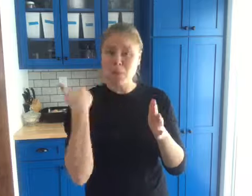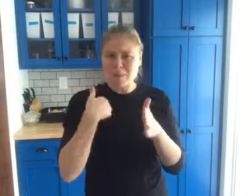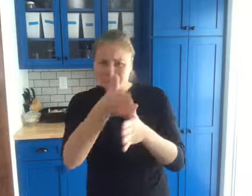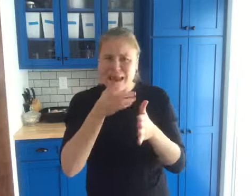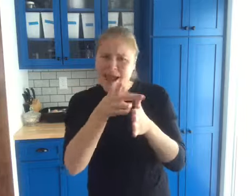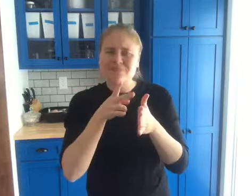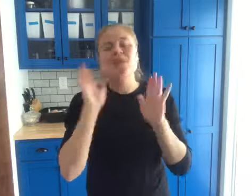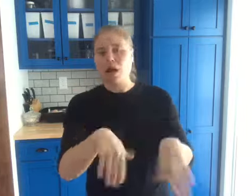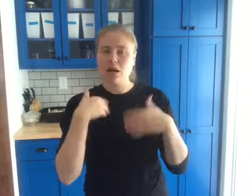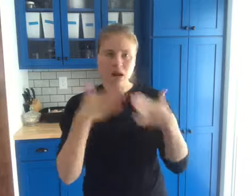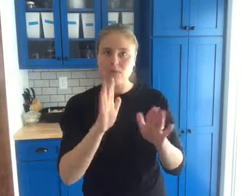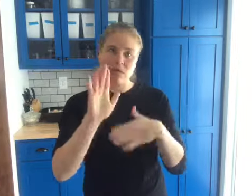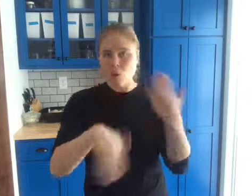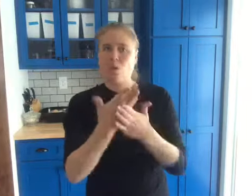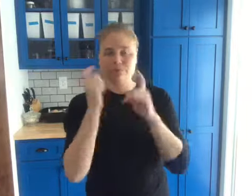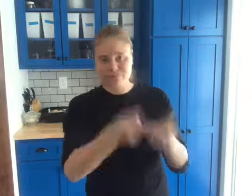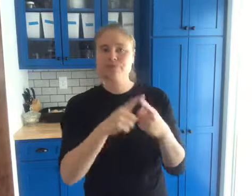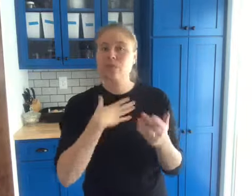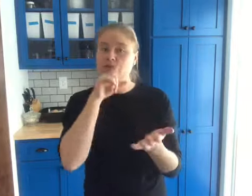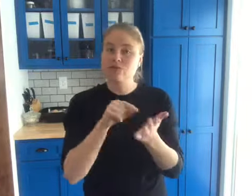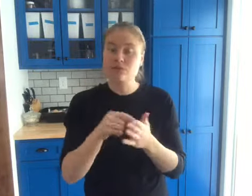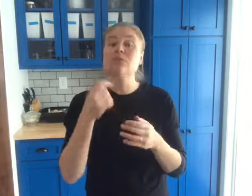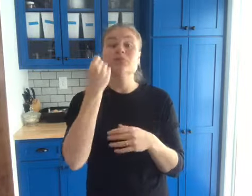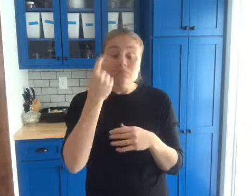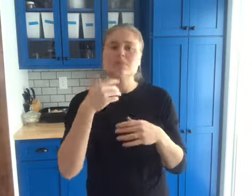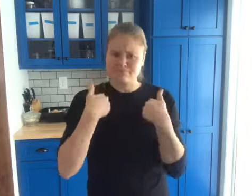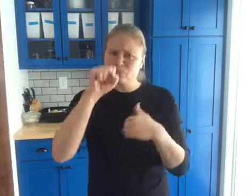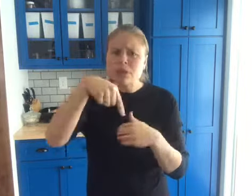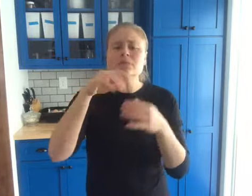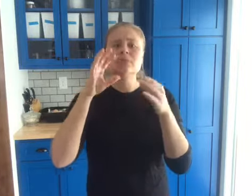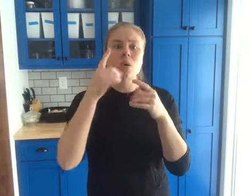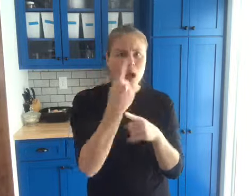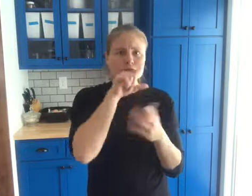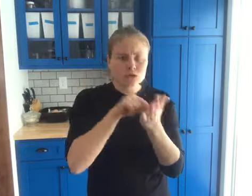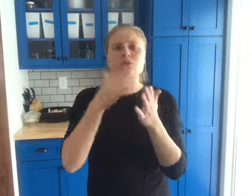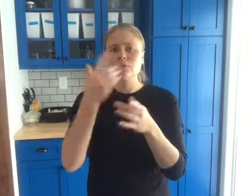We original plan to use half of shed for hens but end up made it 100% their home.